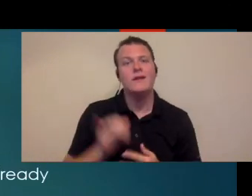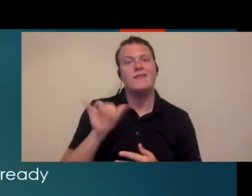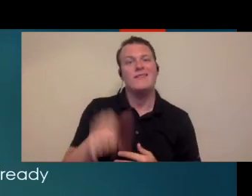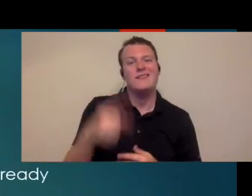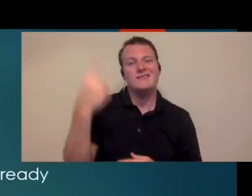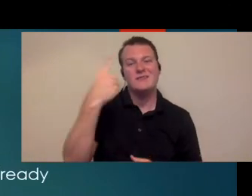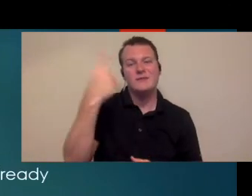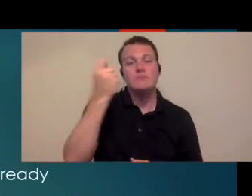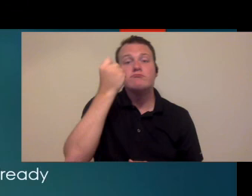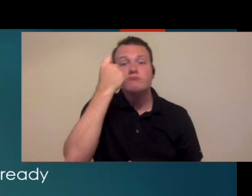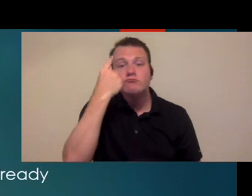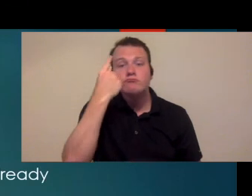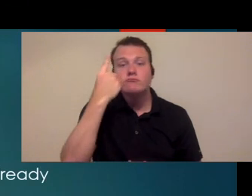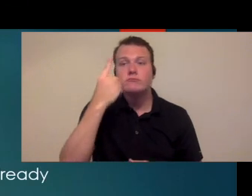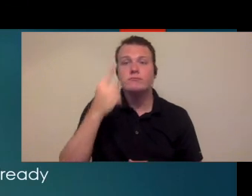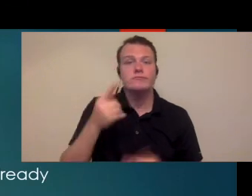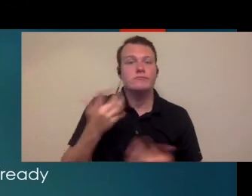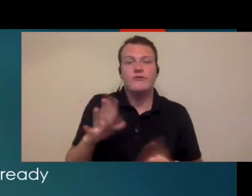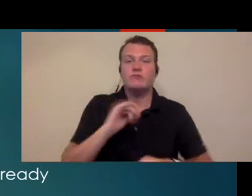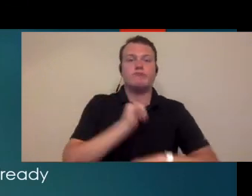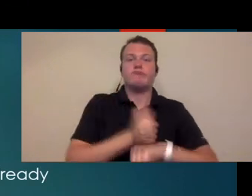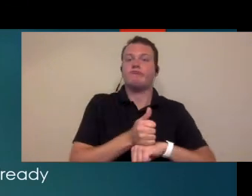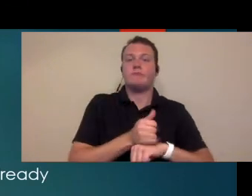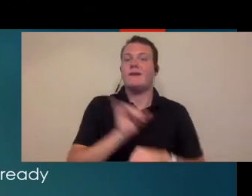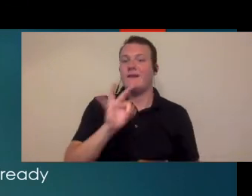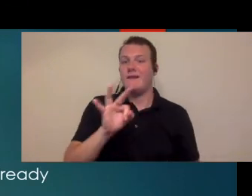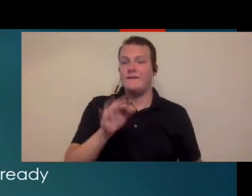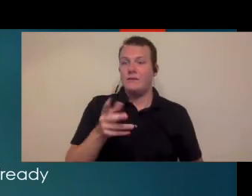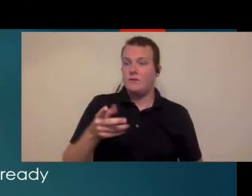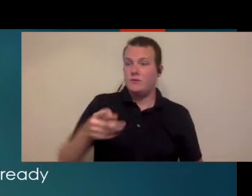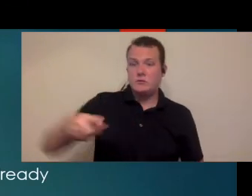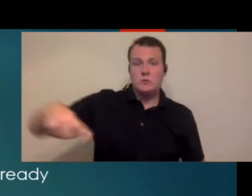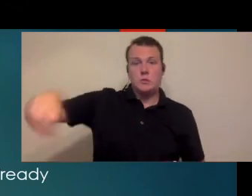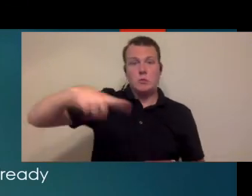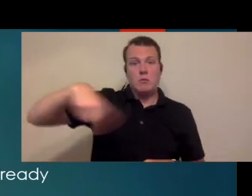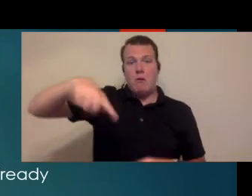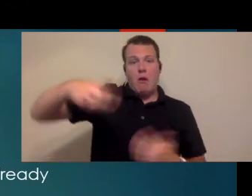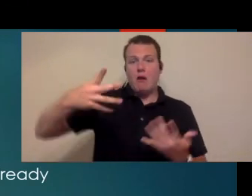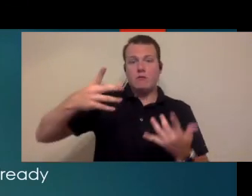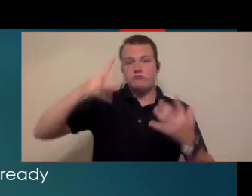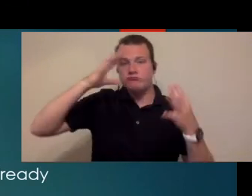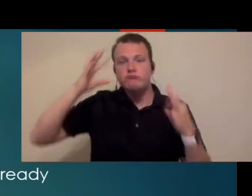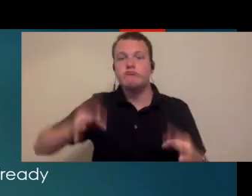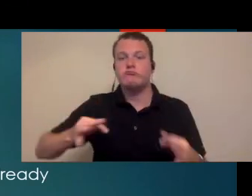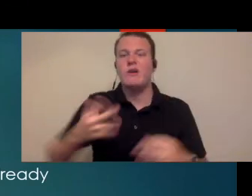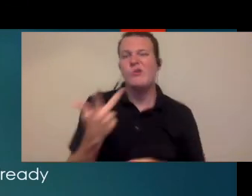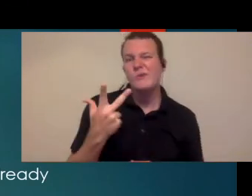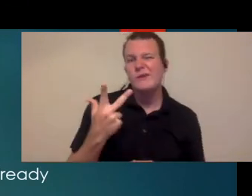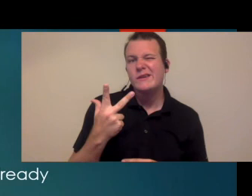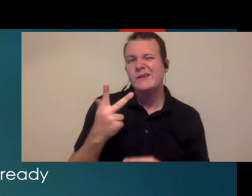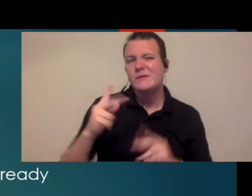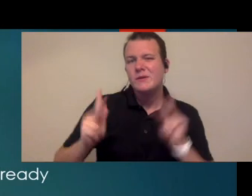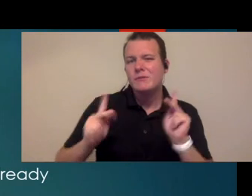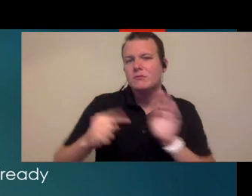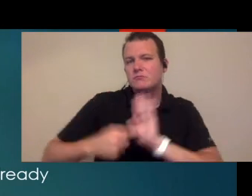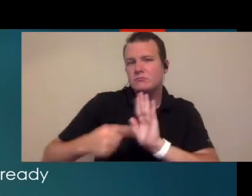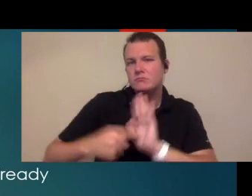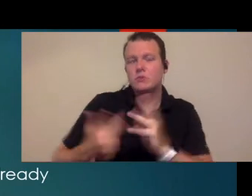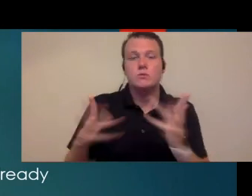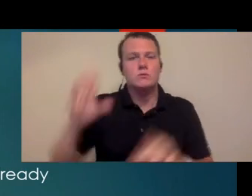this is something that could be preset you know if you guys are opening up a practice and you have maybe three people that are going into practice together